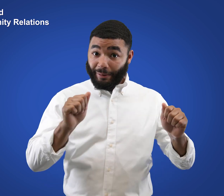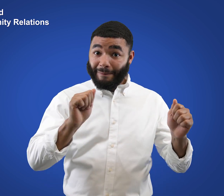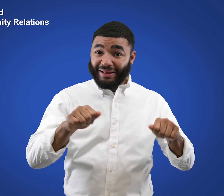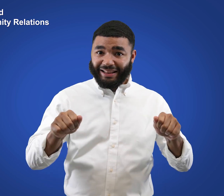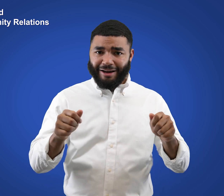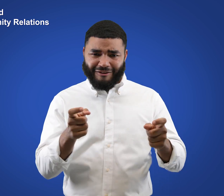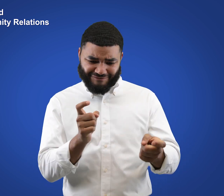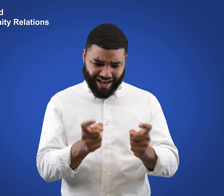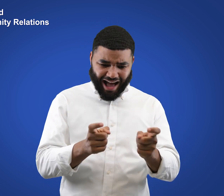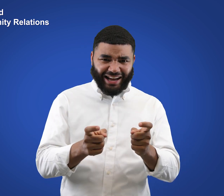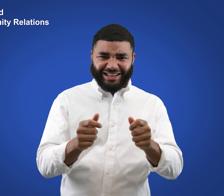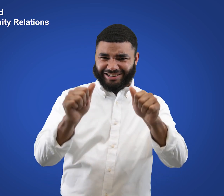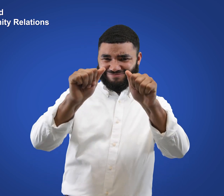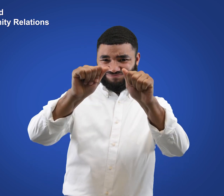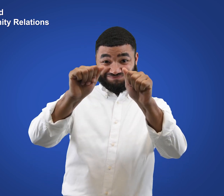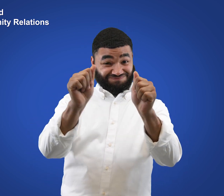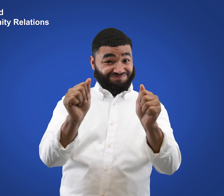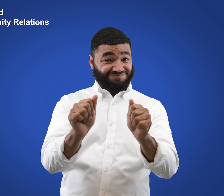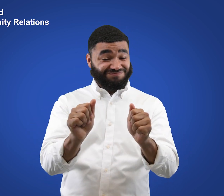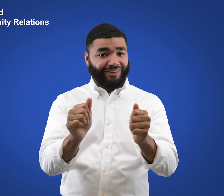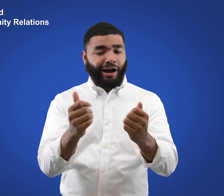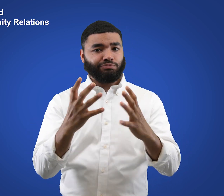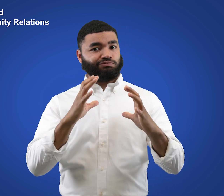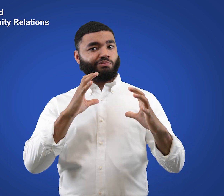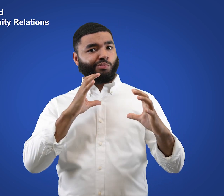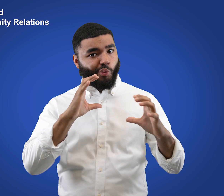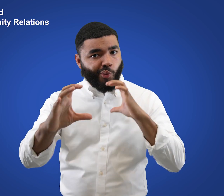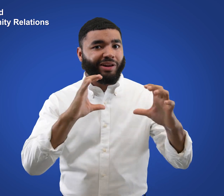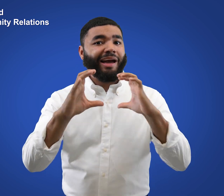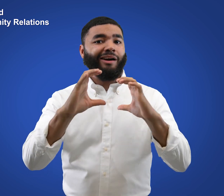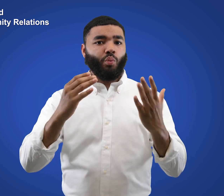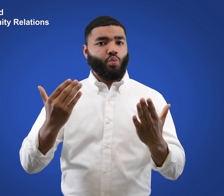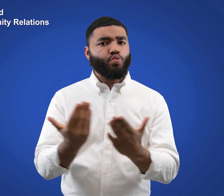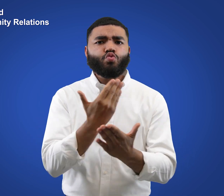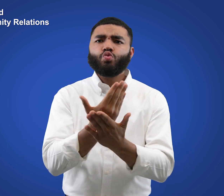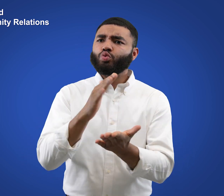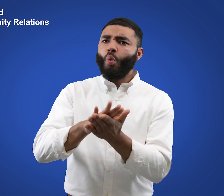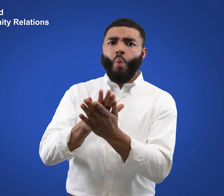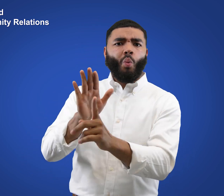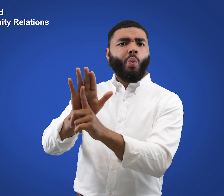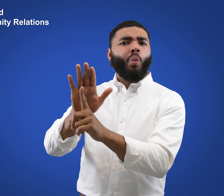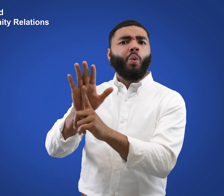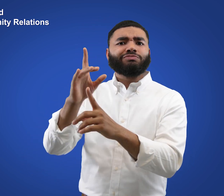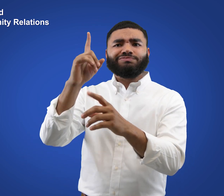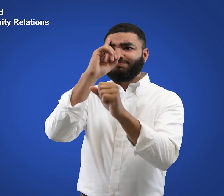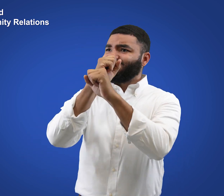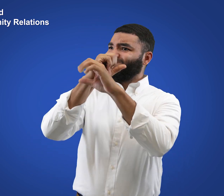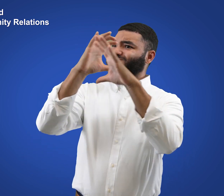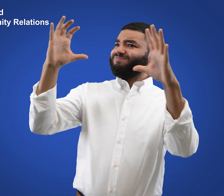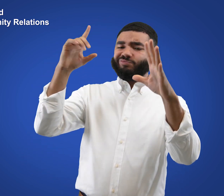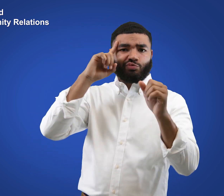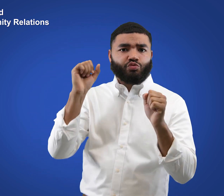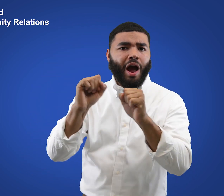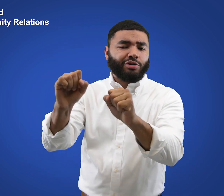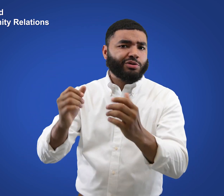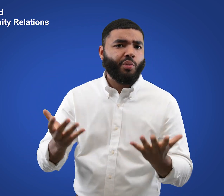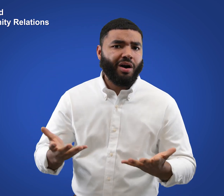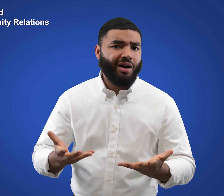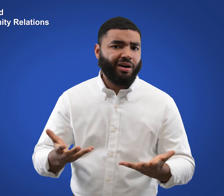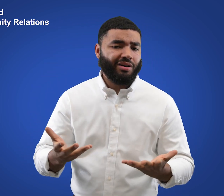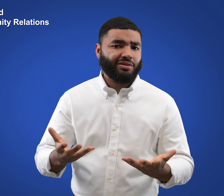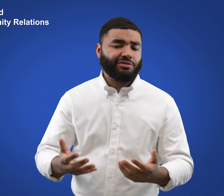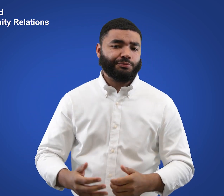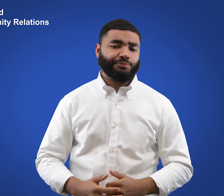Able to shape and articulate the new strategic vision of the school.